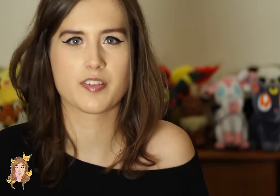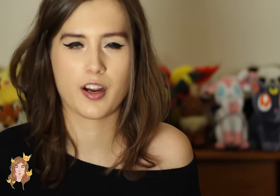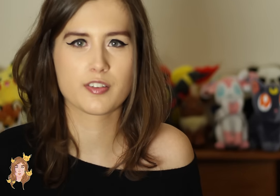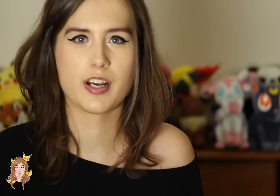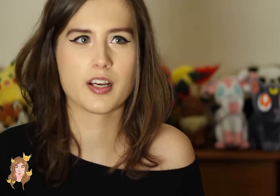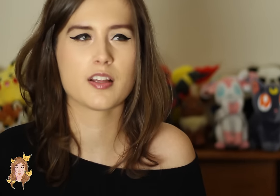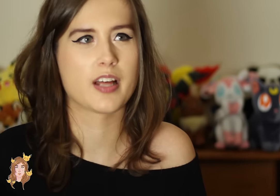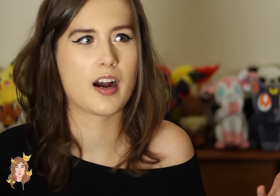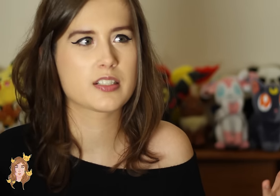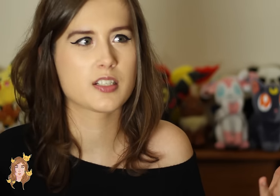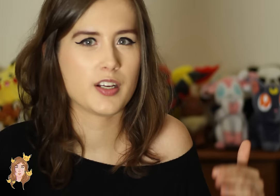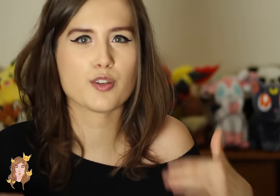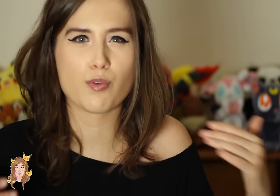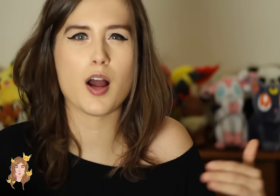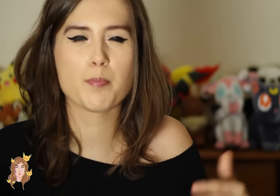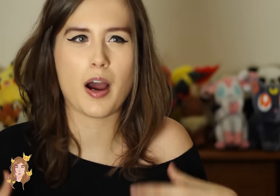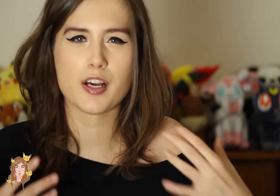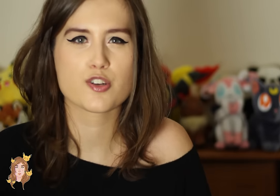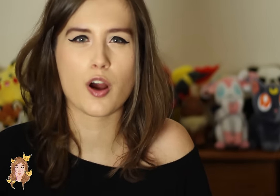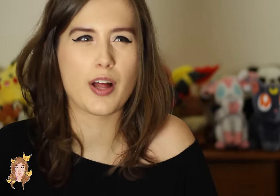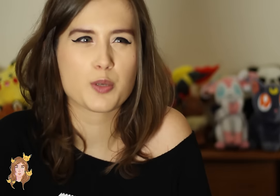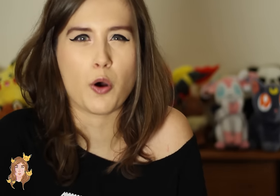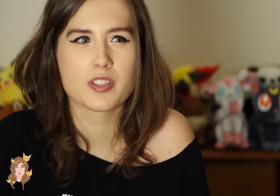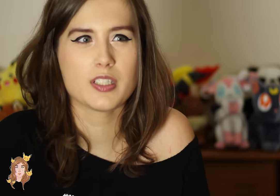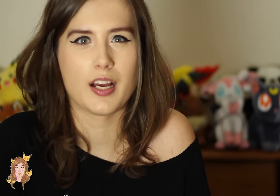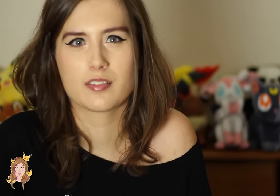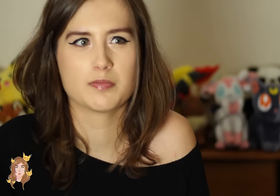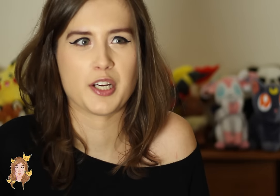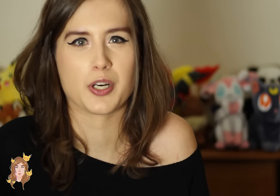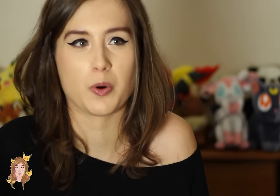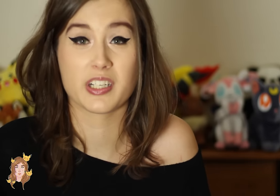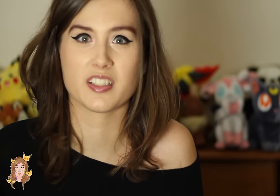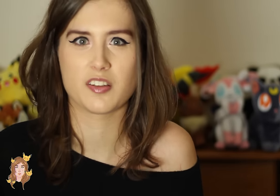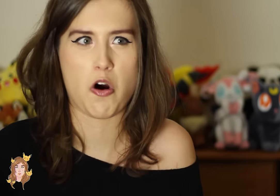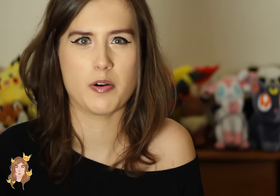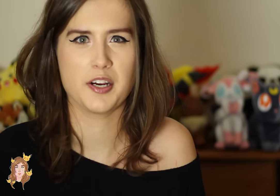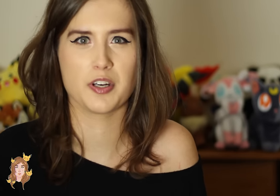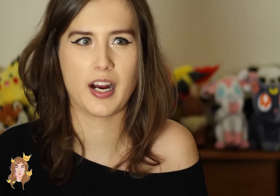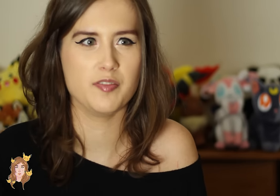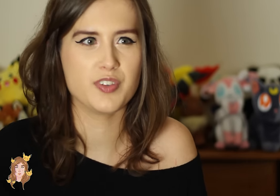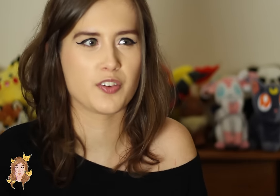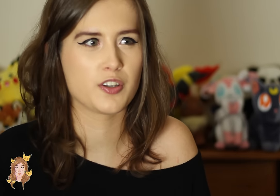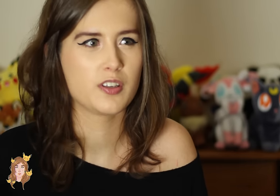Deaf character in it that’s… is run by a show that’s mostly, like, hearing - well, it is all hearing, I’ve never -